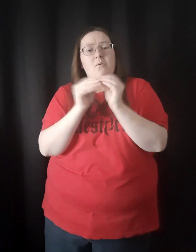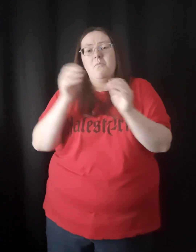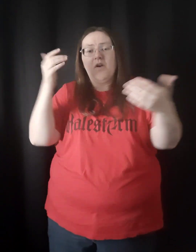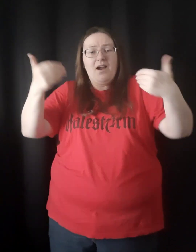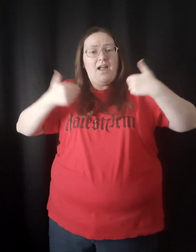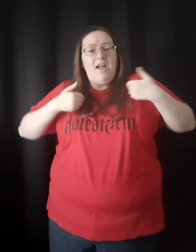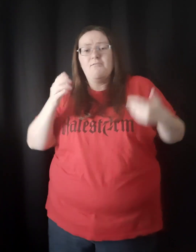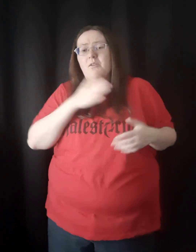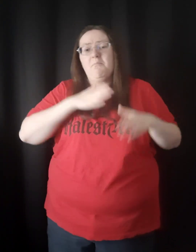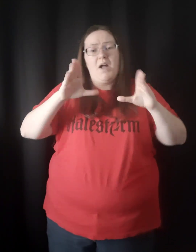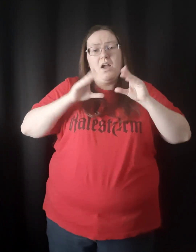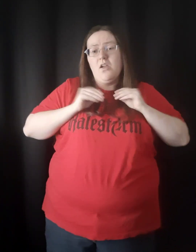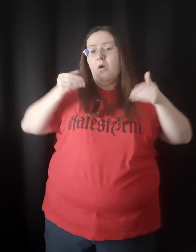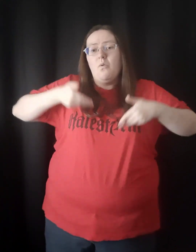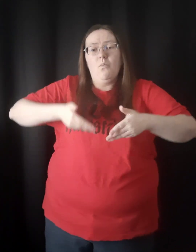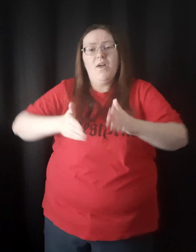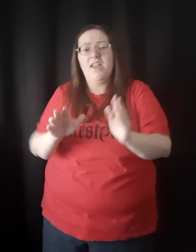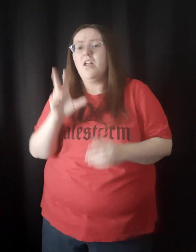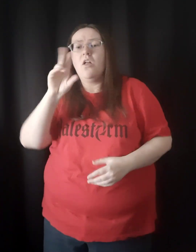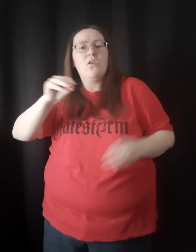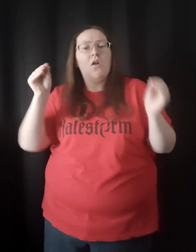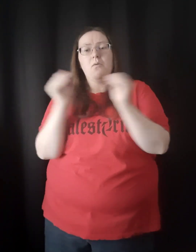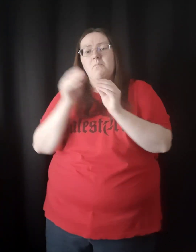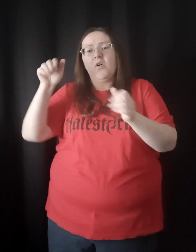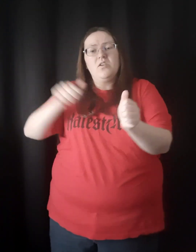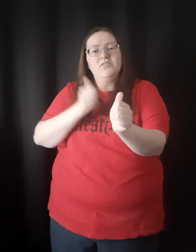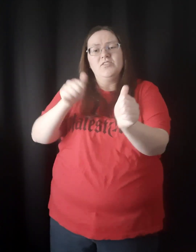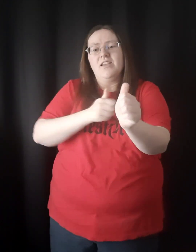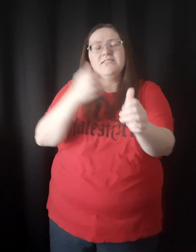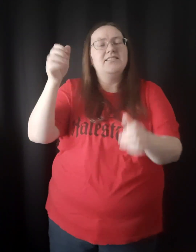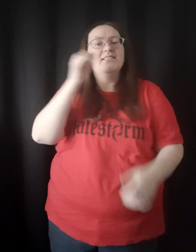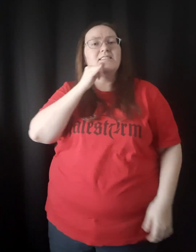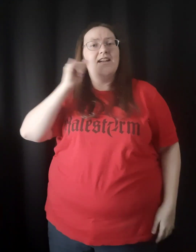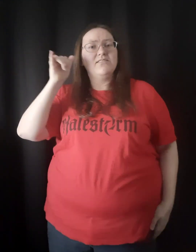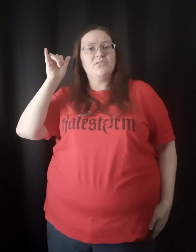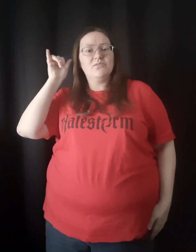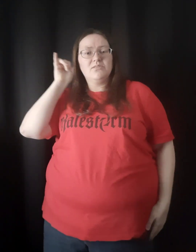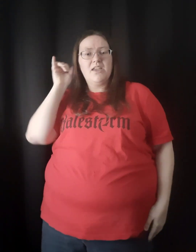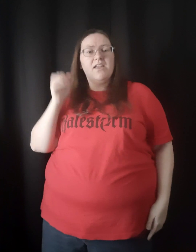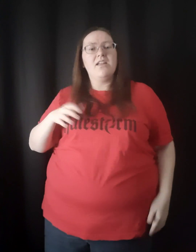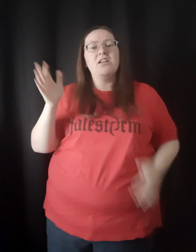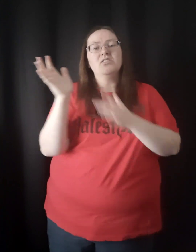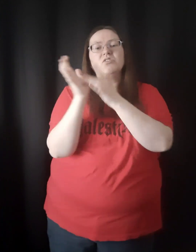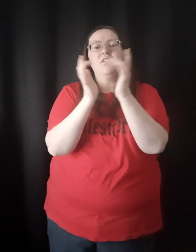No more having my own way No more chasing yesterday